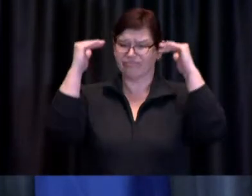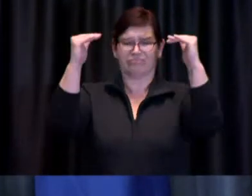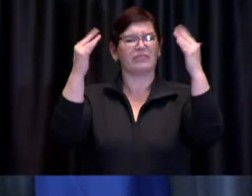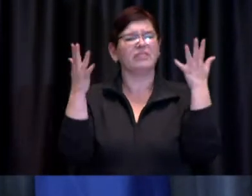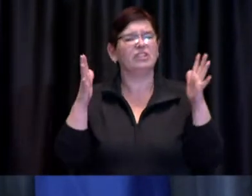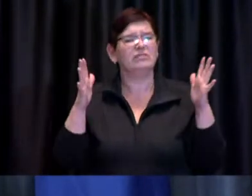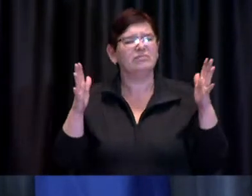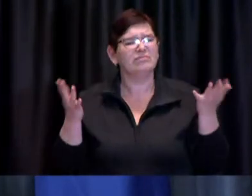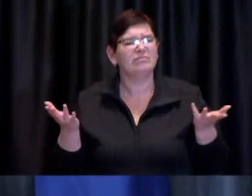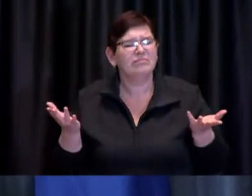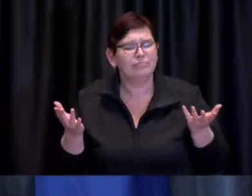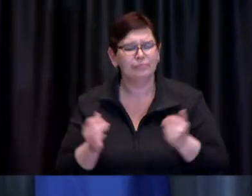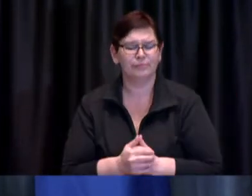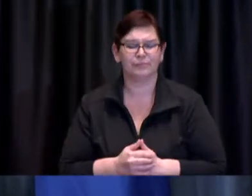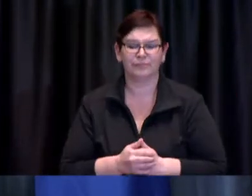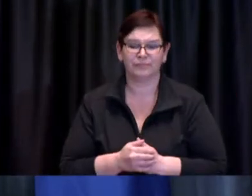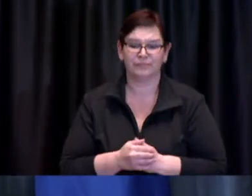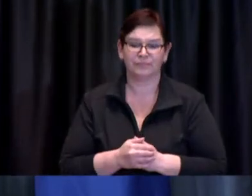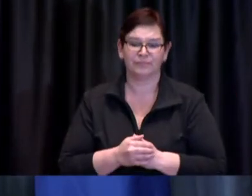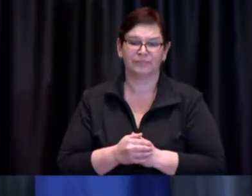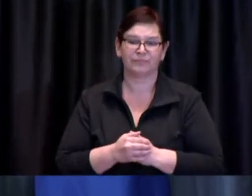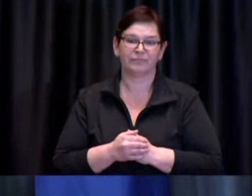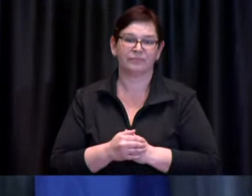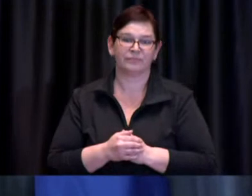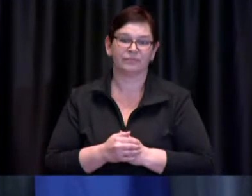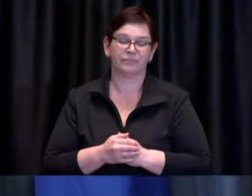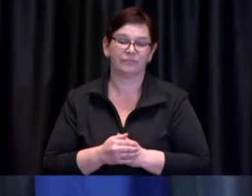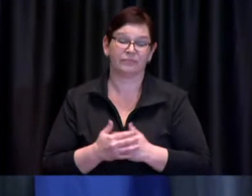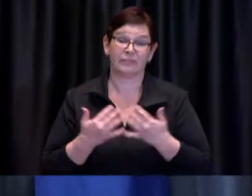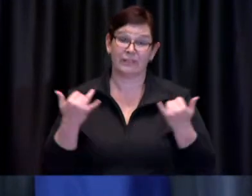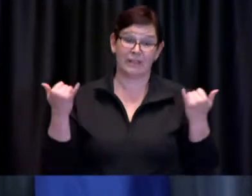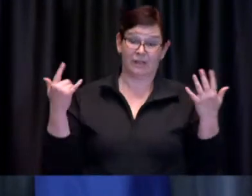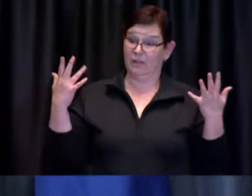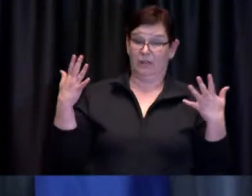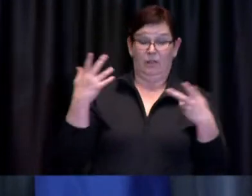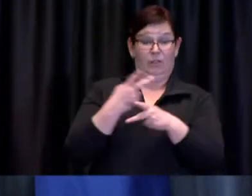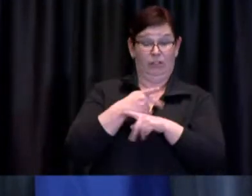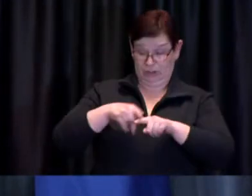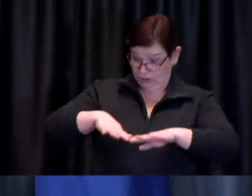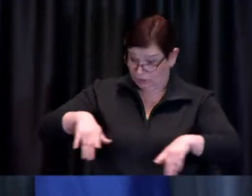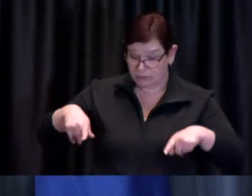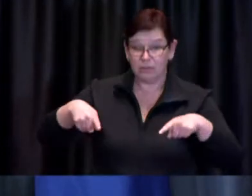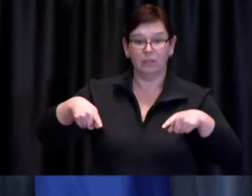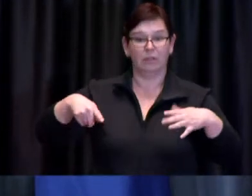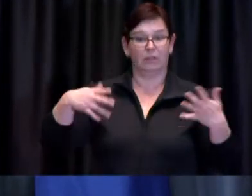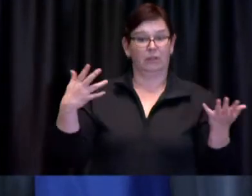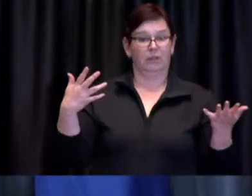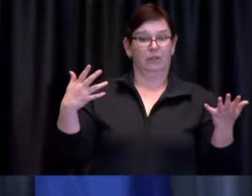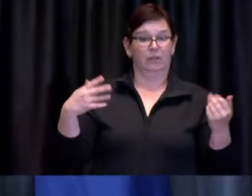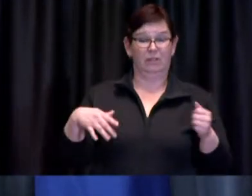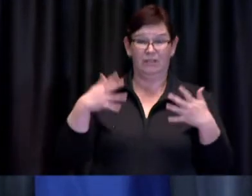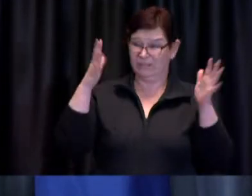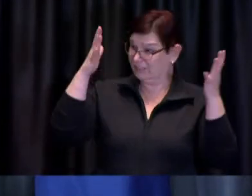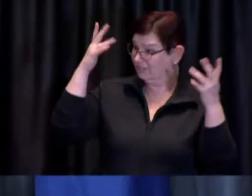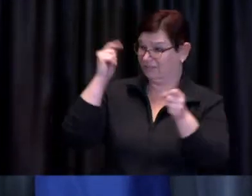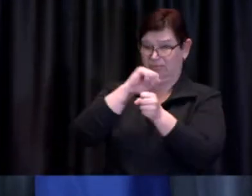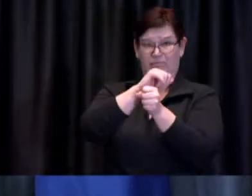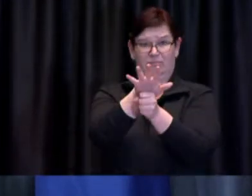about variants of concern which have demonstrated an increased uh transmissibility relative to the